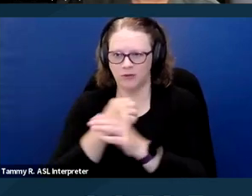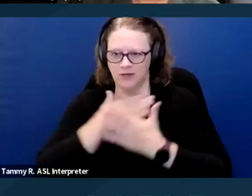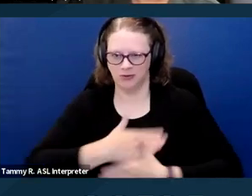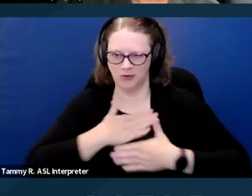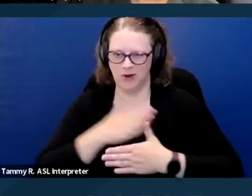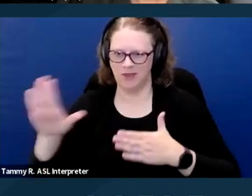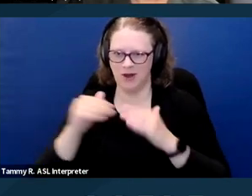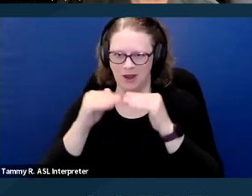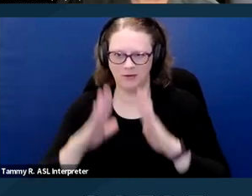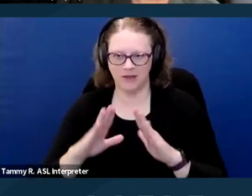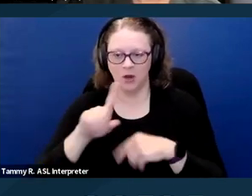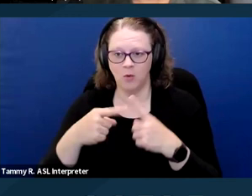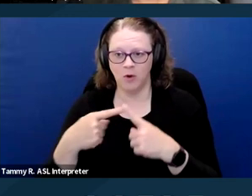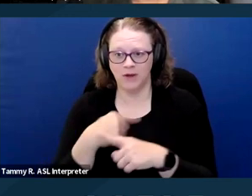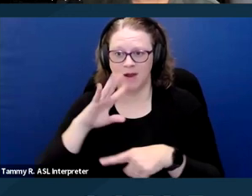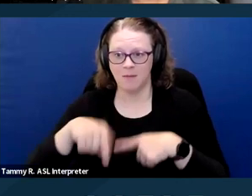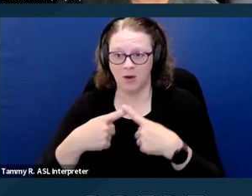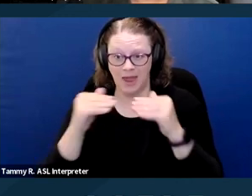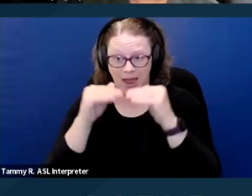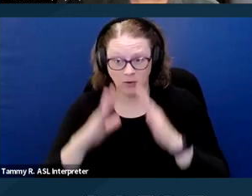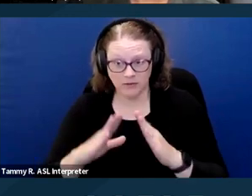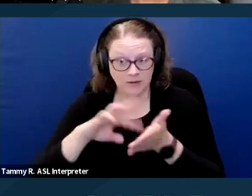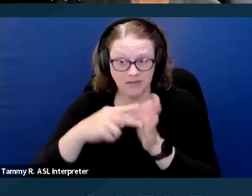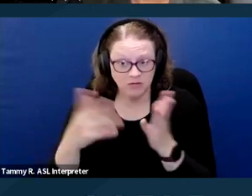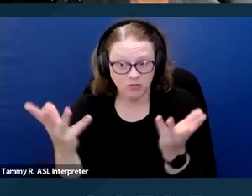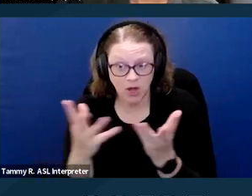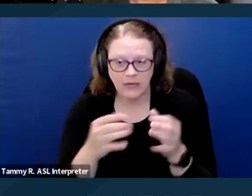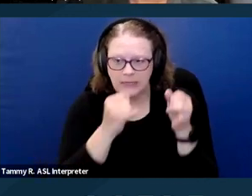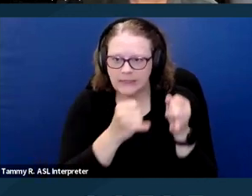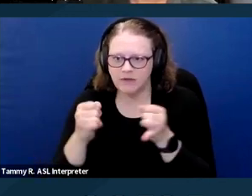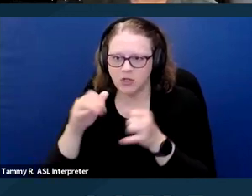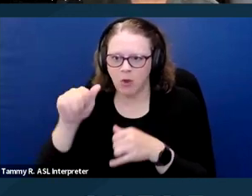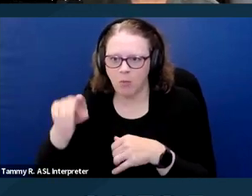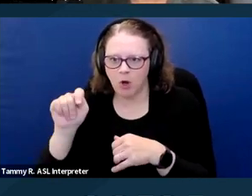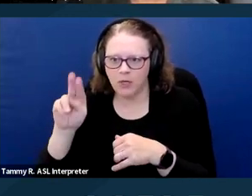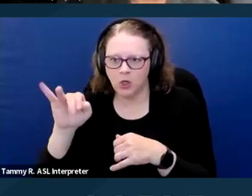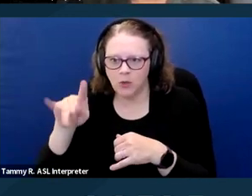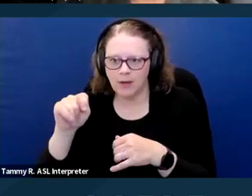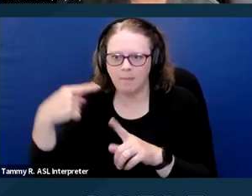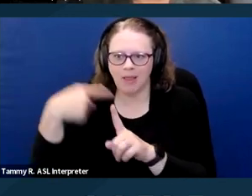And by housing we're talking about both individual units and common areas or that's necessary